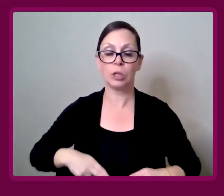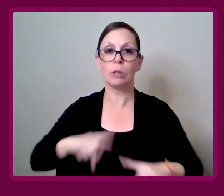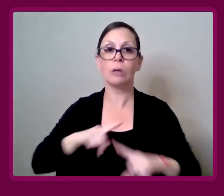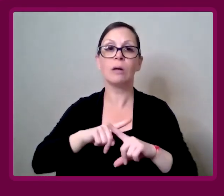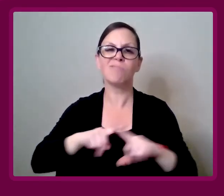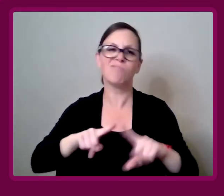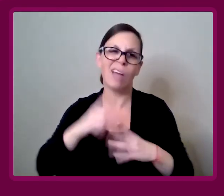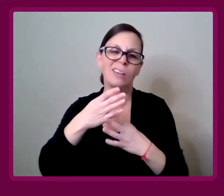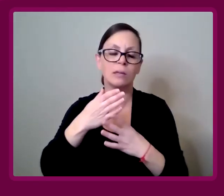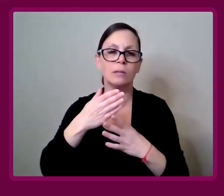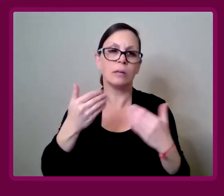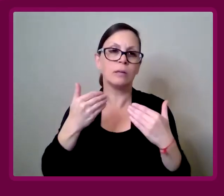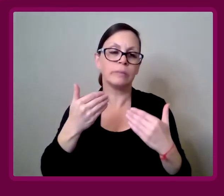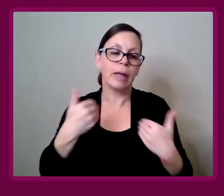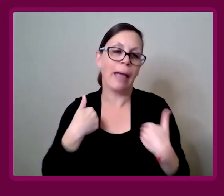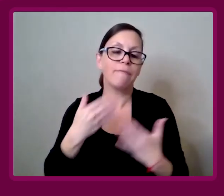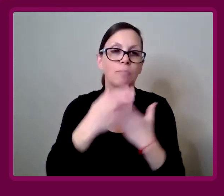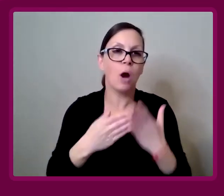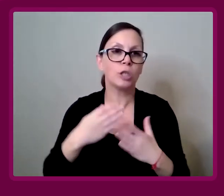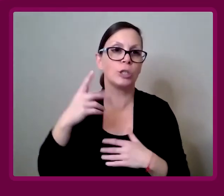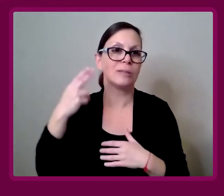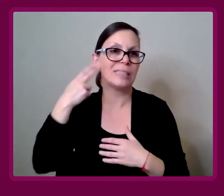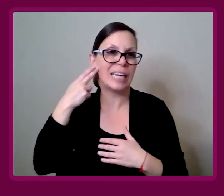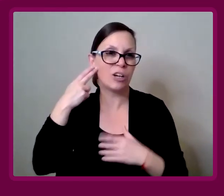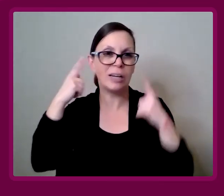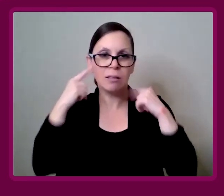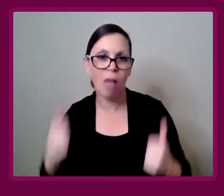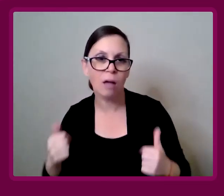But I've also got partial hearing loss.